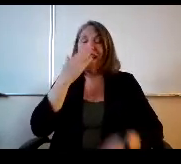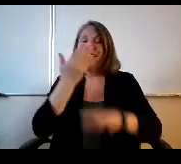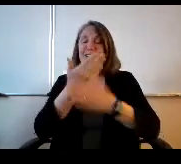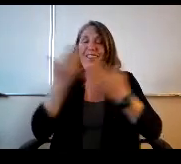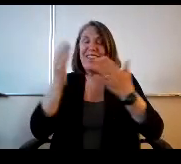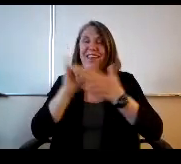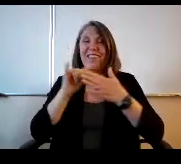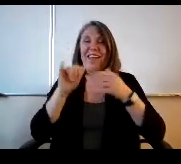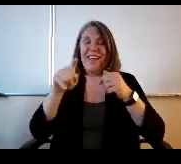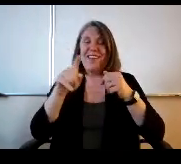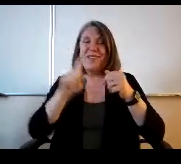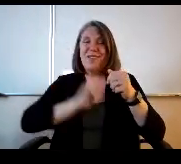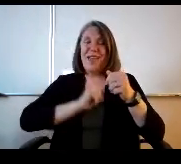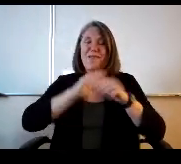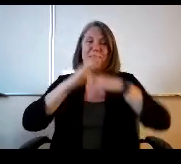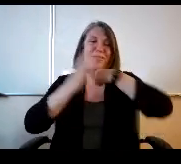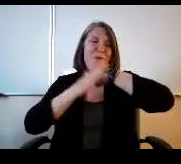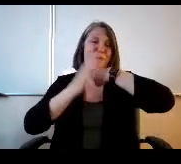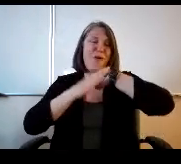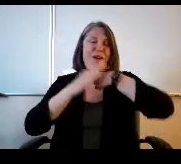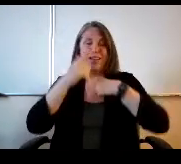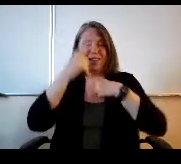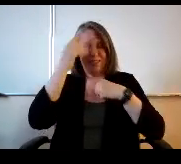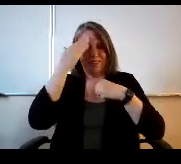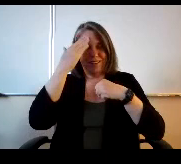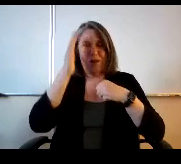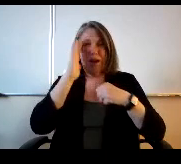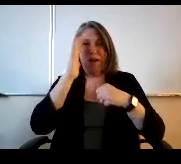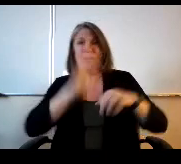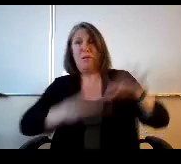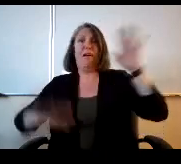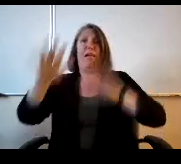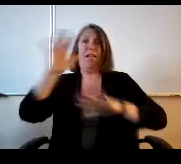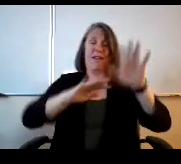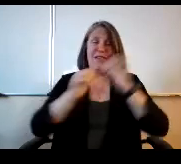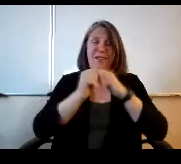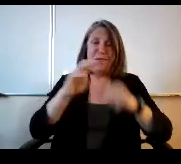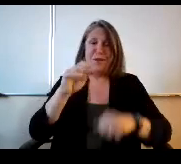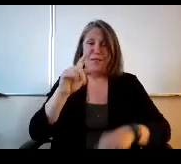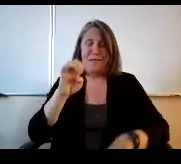warning or else you know I would have been fumbling with the mute button. Can you hear me OK?